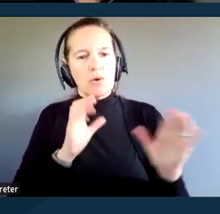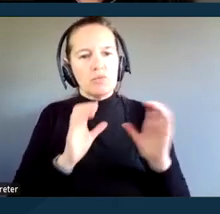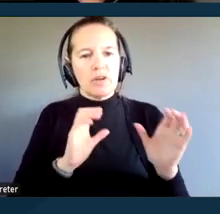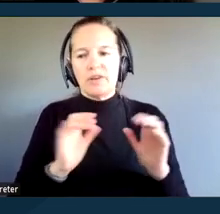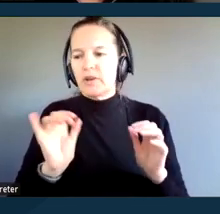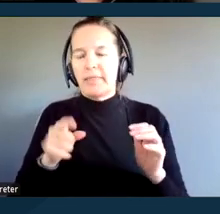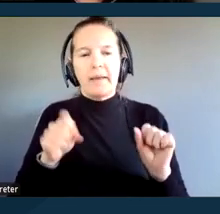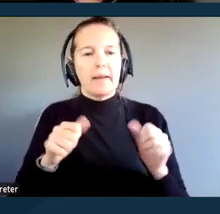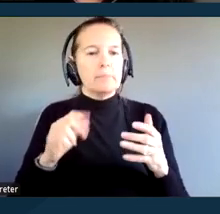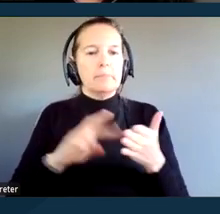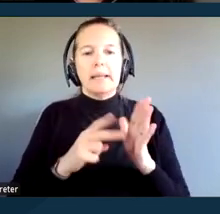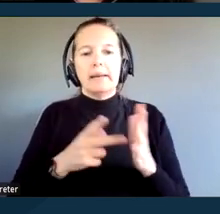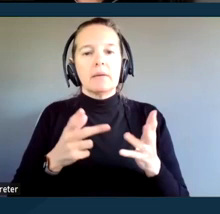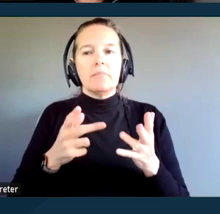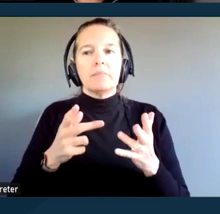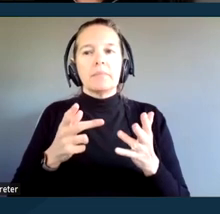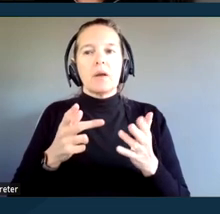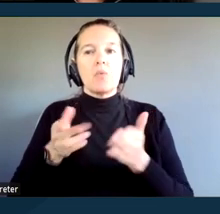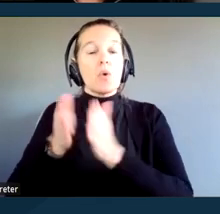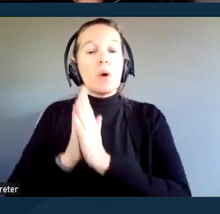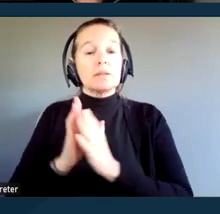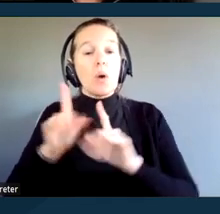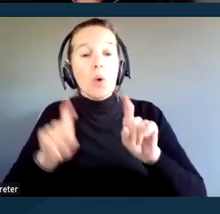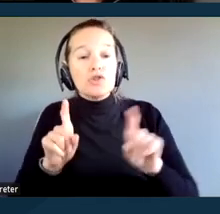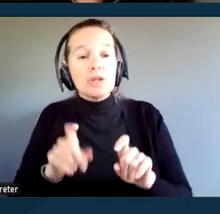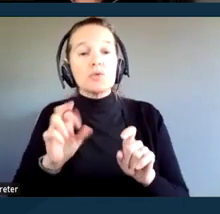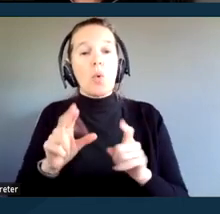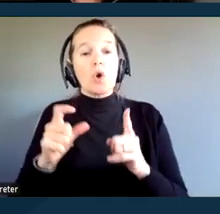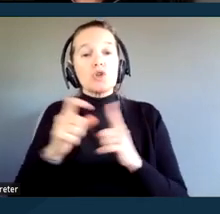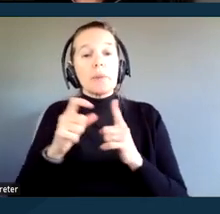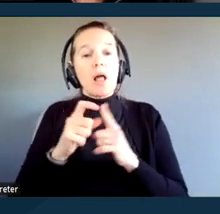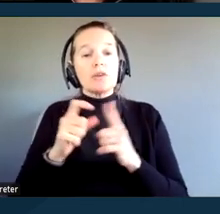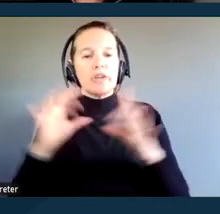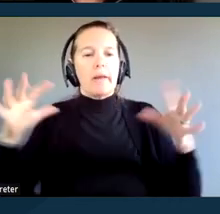requesting that questions, or terminology be simplified into plain language,